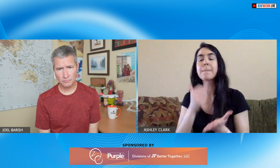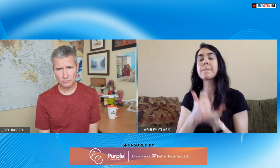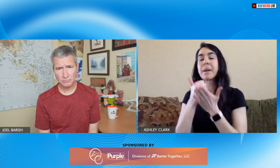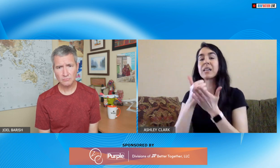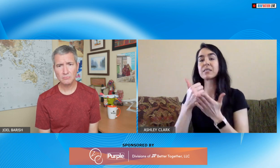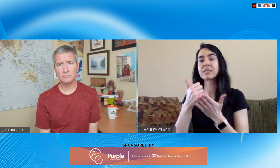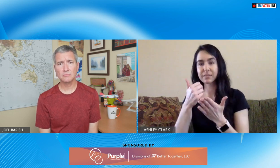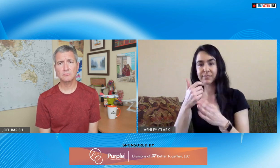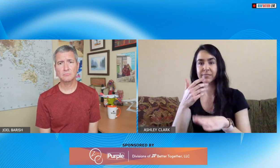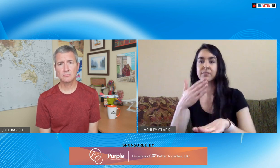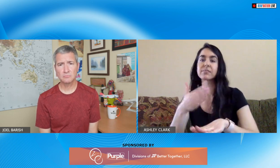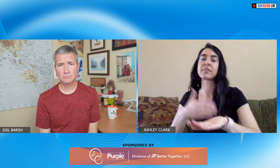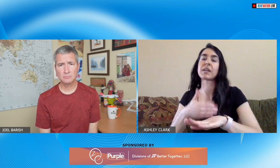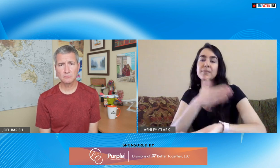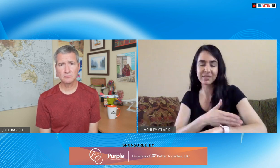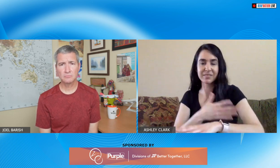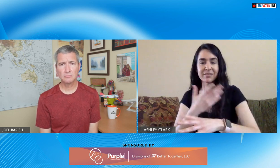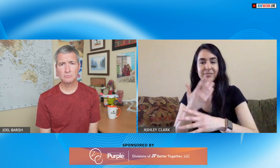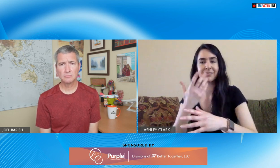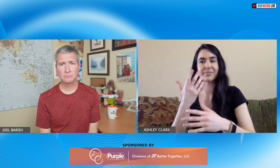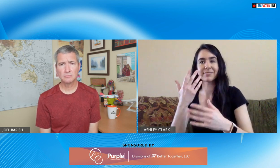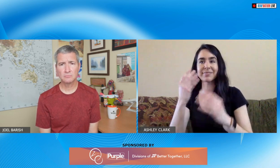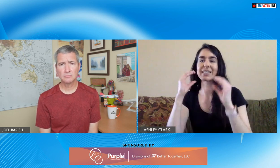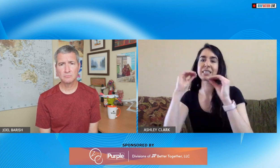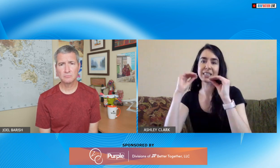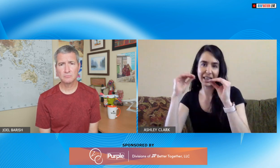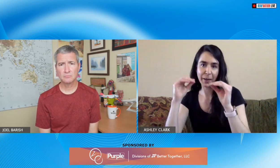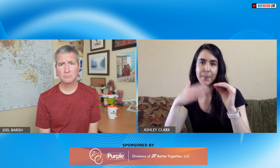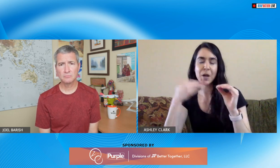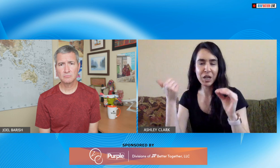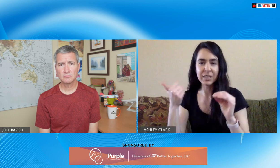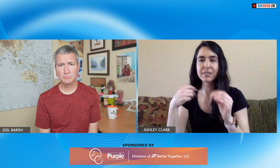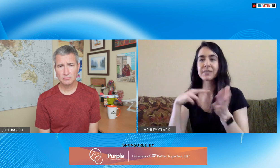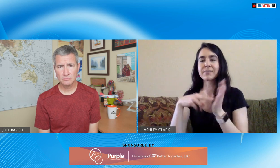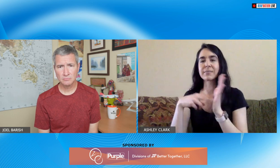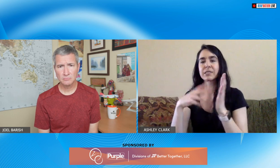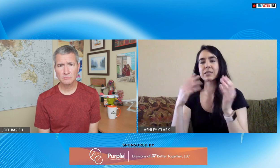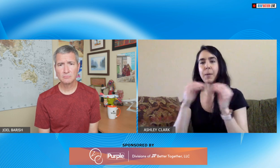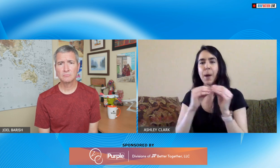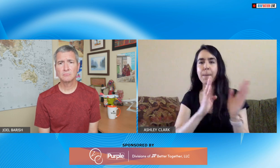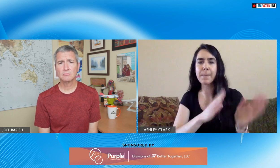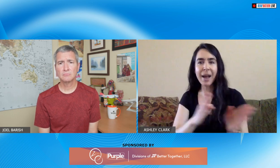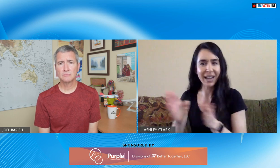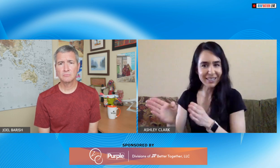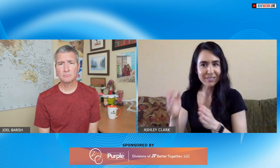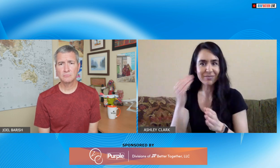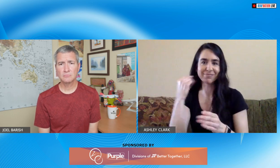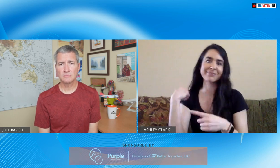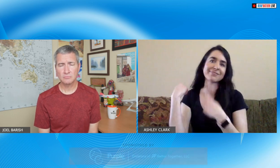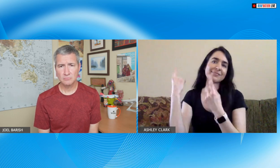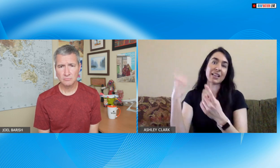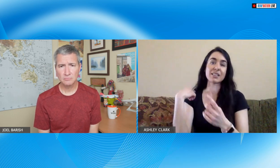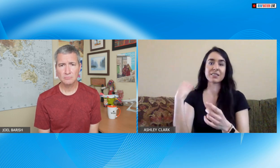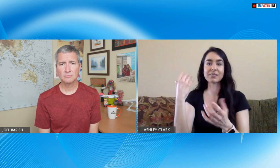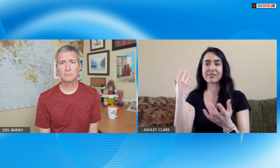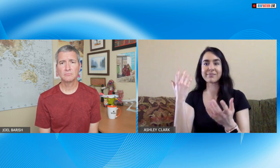create more courses that will really show an improvement in my teaching and